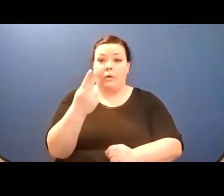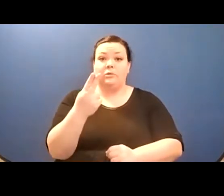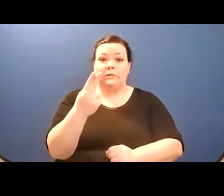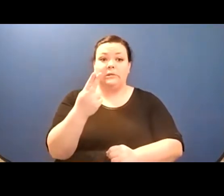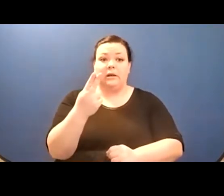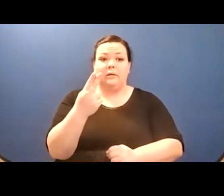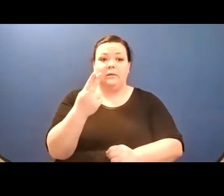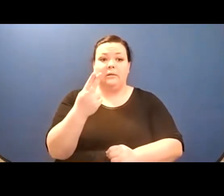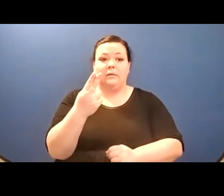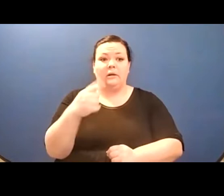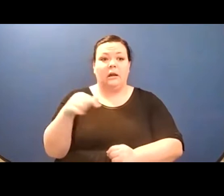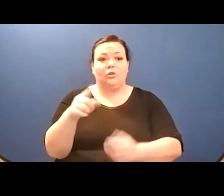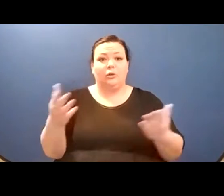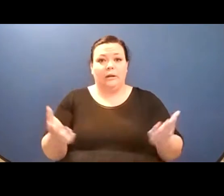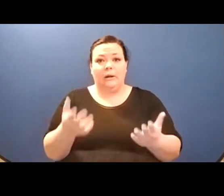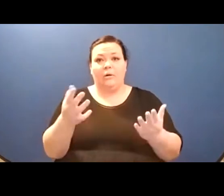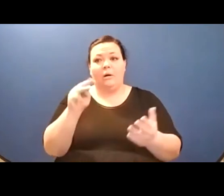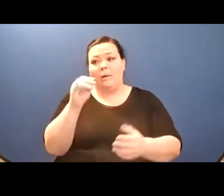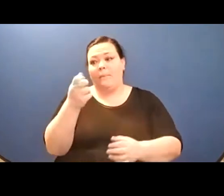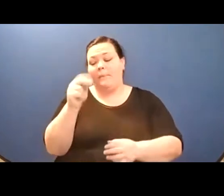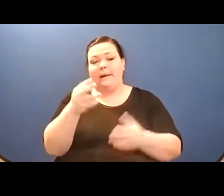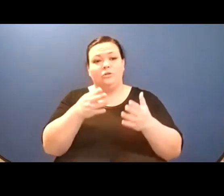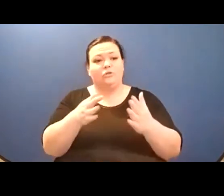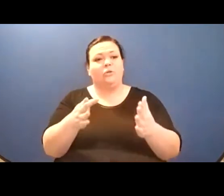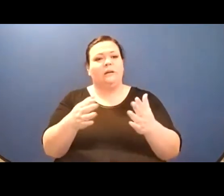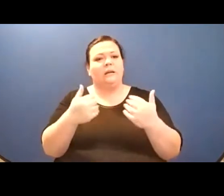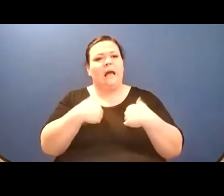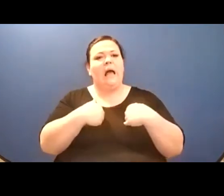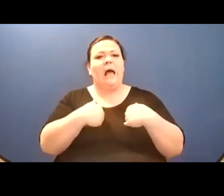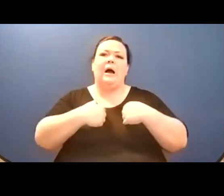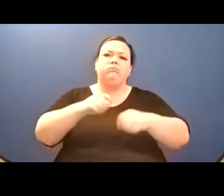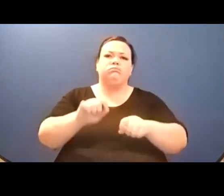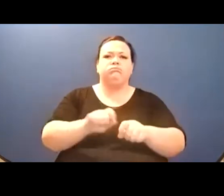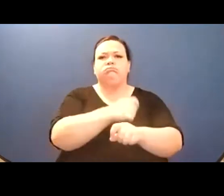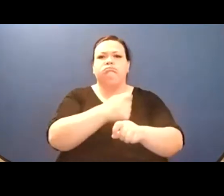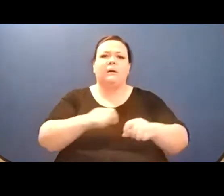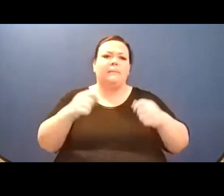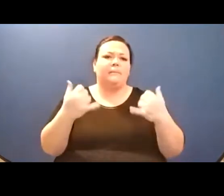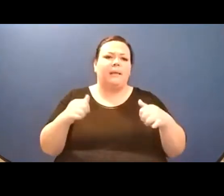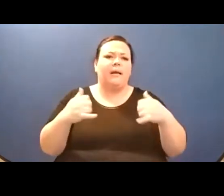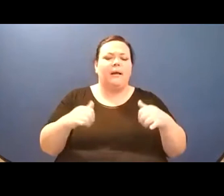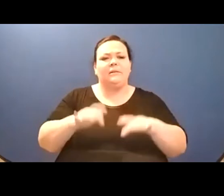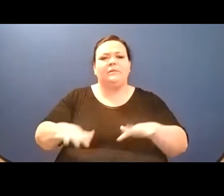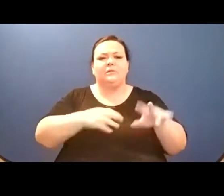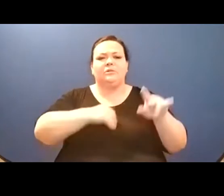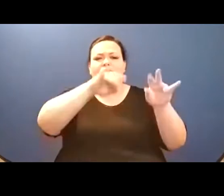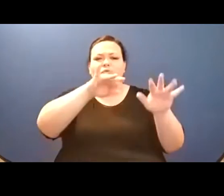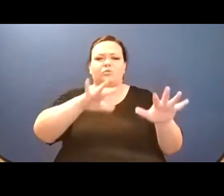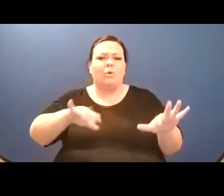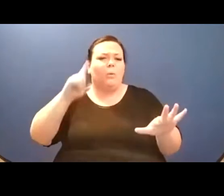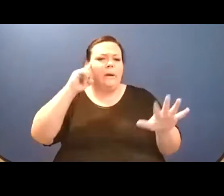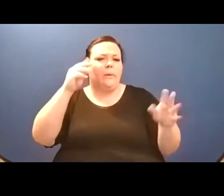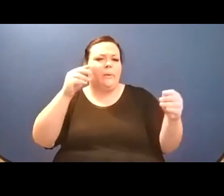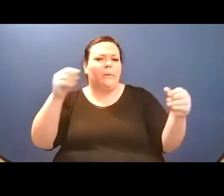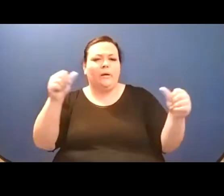It is a balm./ It is a cold day plum full of deaths.//Yesterday it was less cold--de